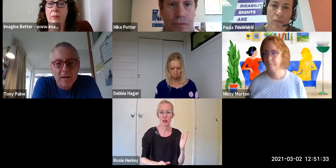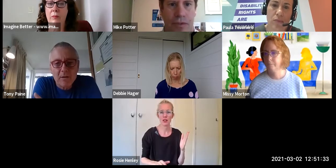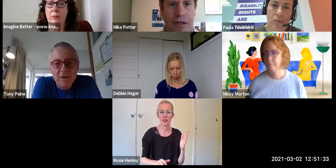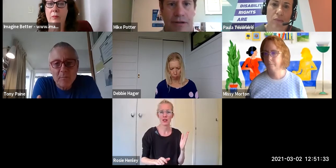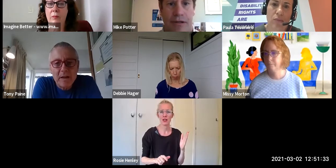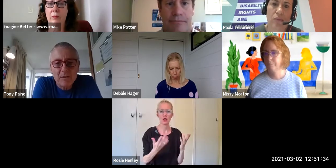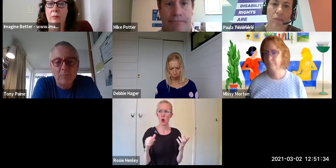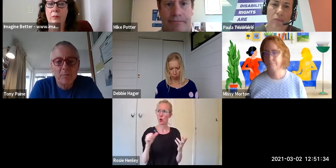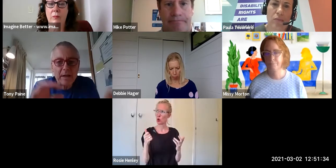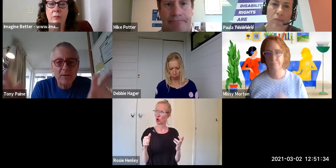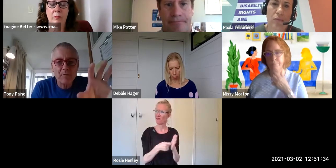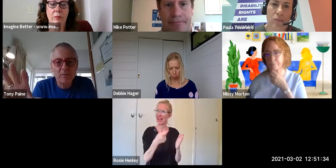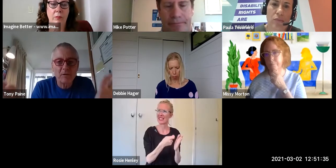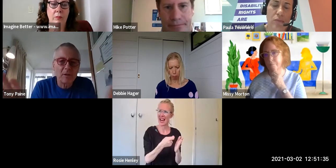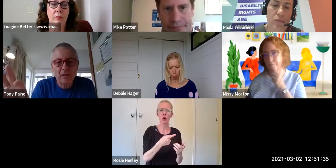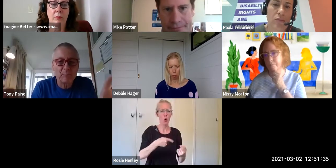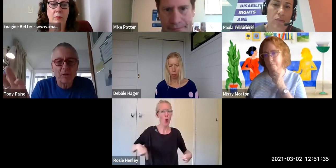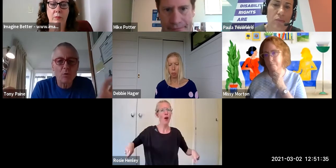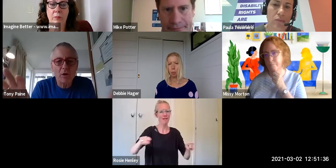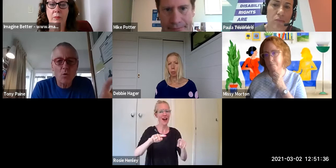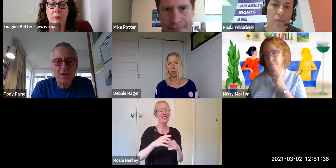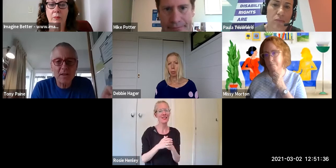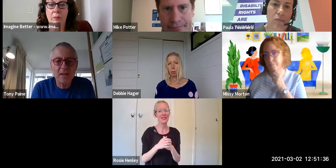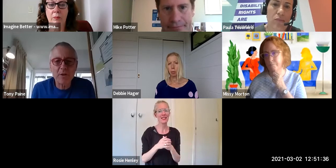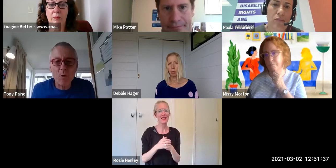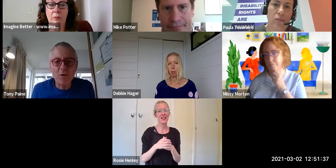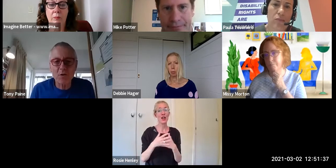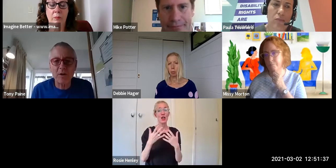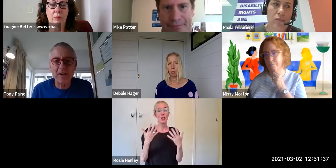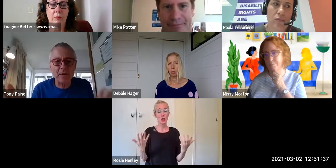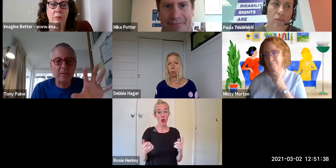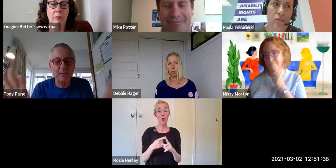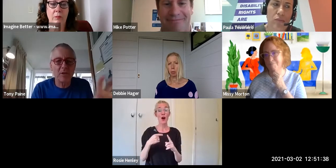So question about the place of call it caucusing that's pretty works and phrase but that you